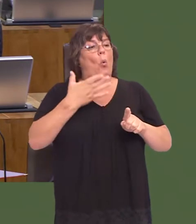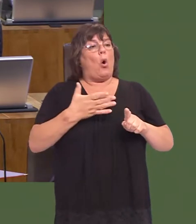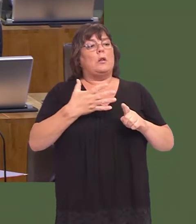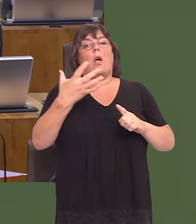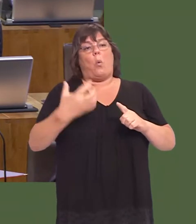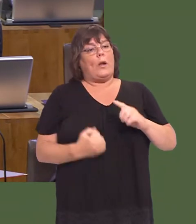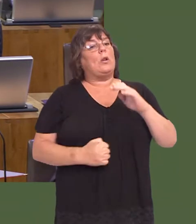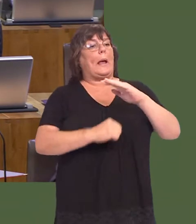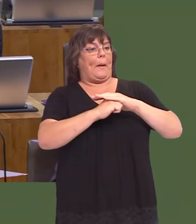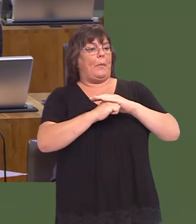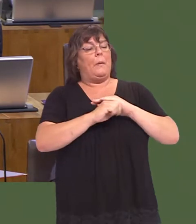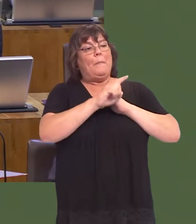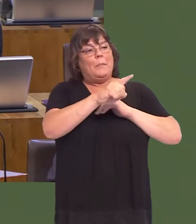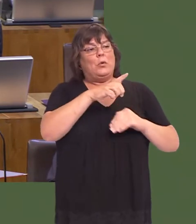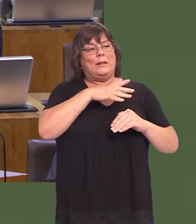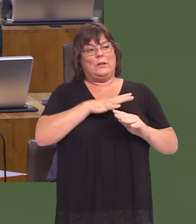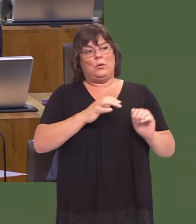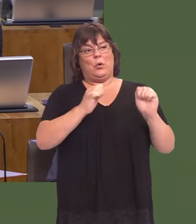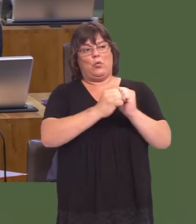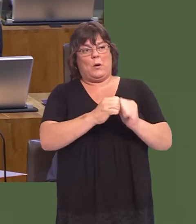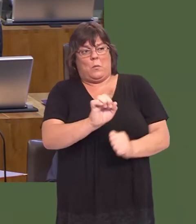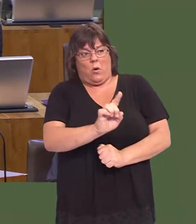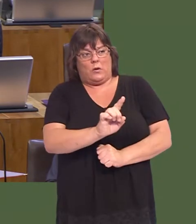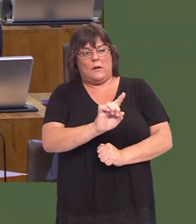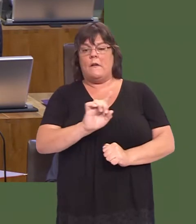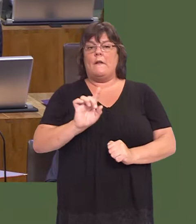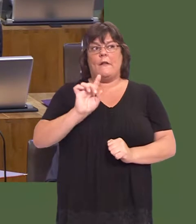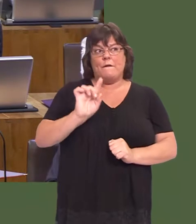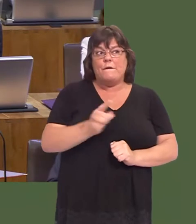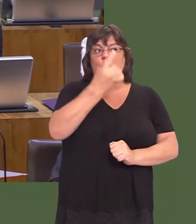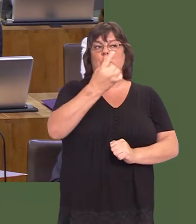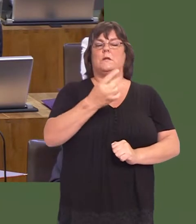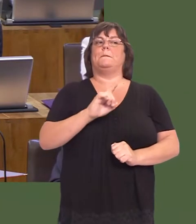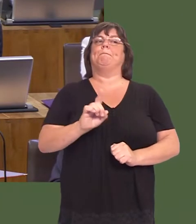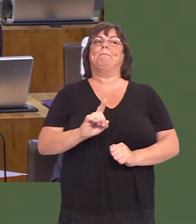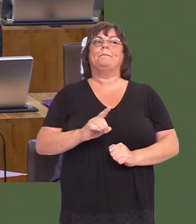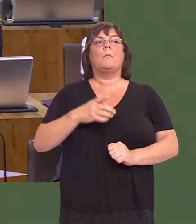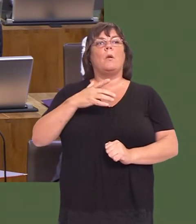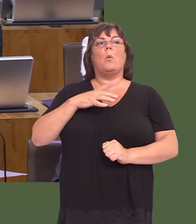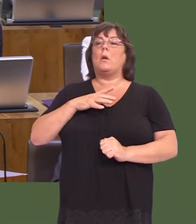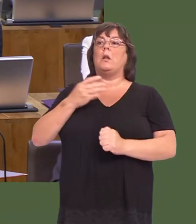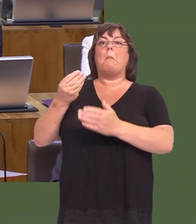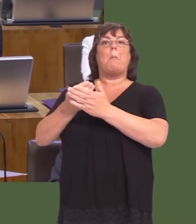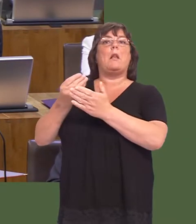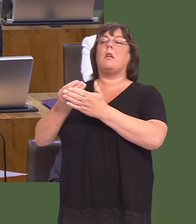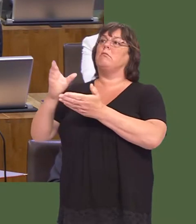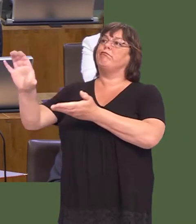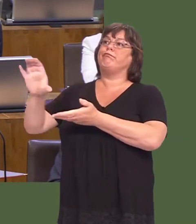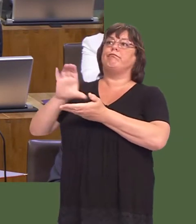Surely, there are two things she must agree with. Firstly, that the first port of call must be to secure the money from Westminster.